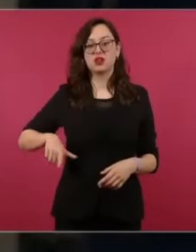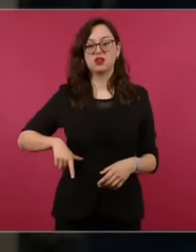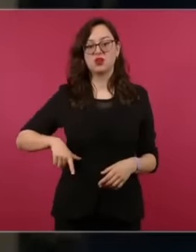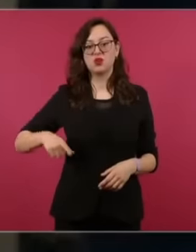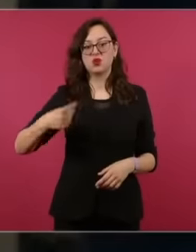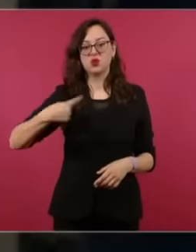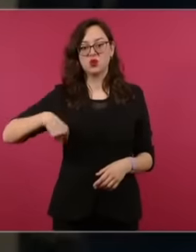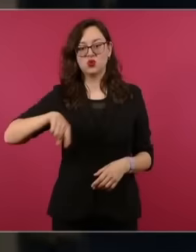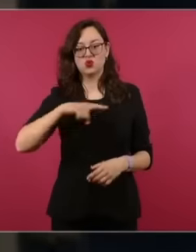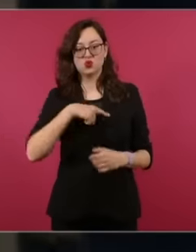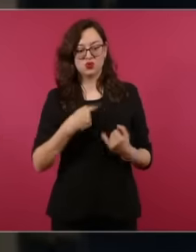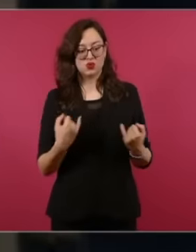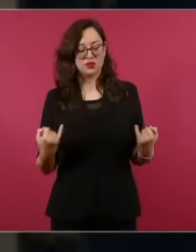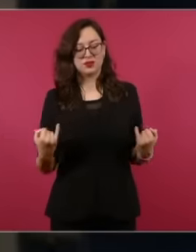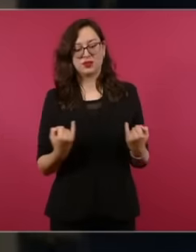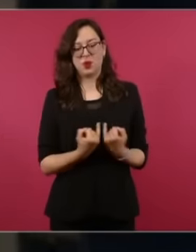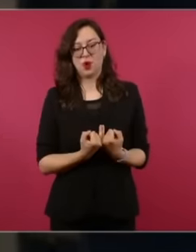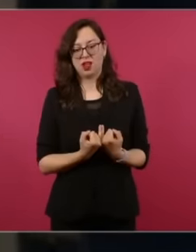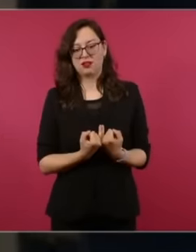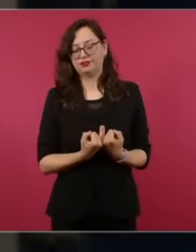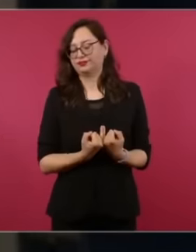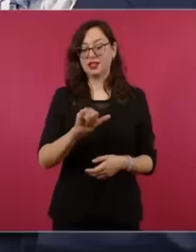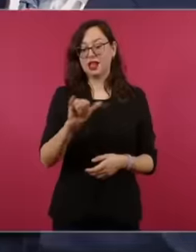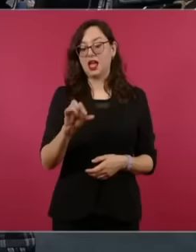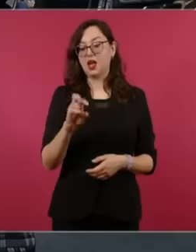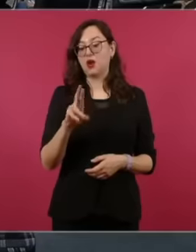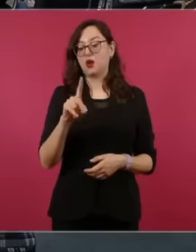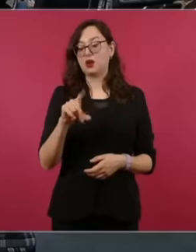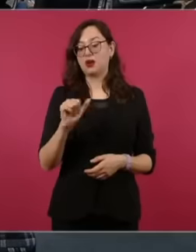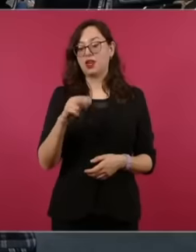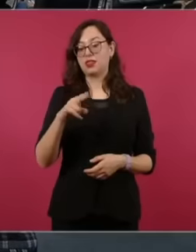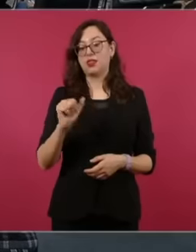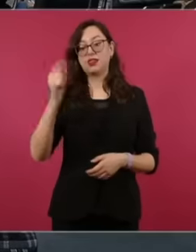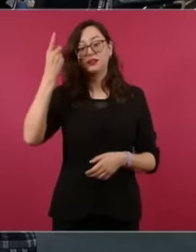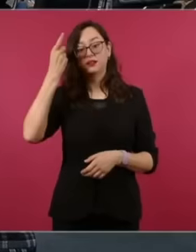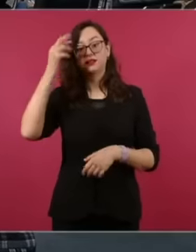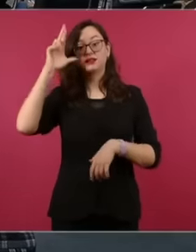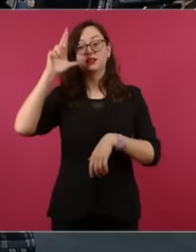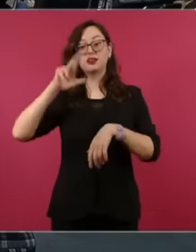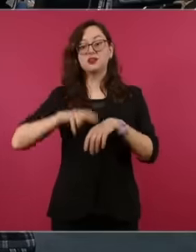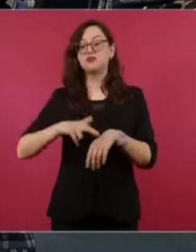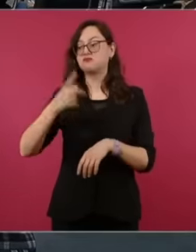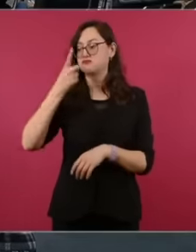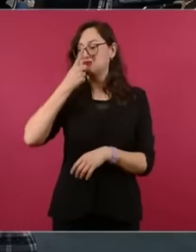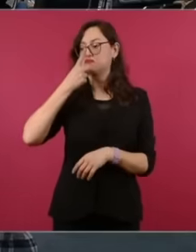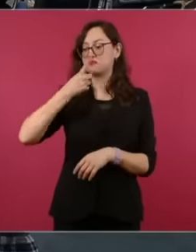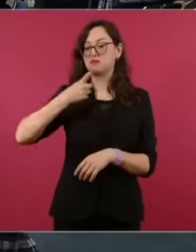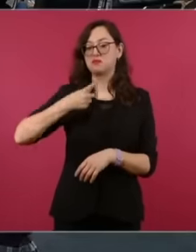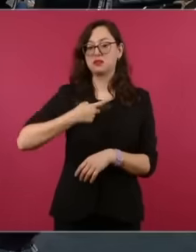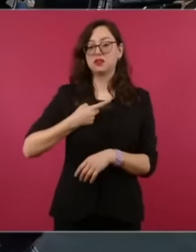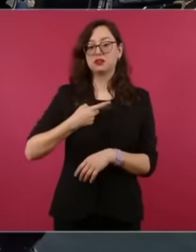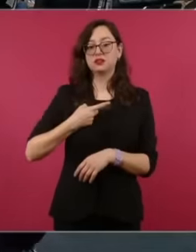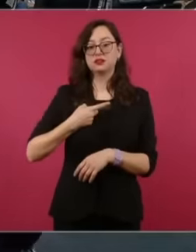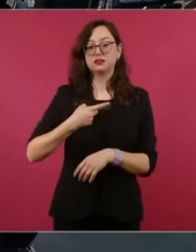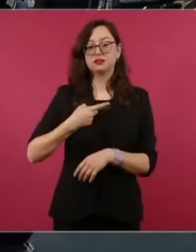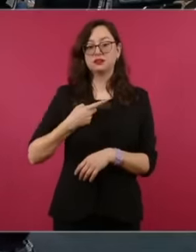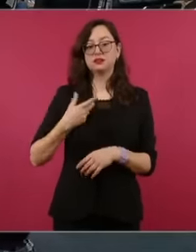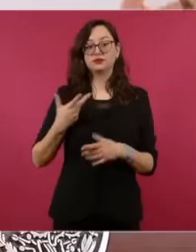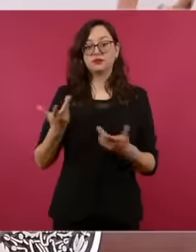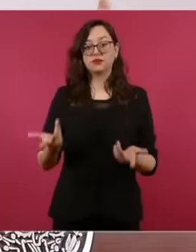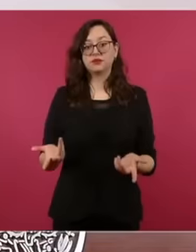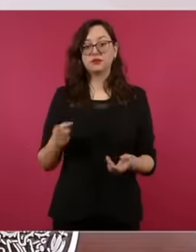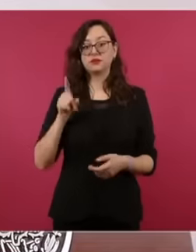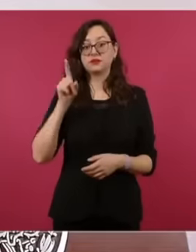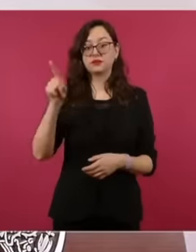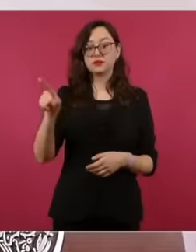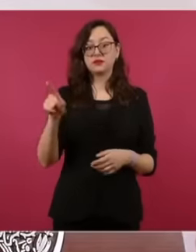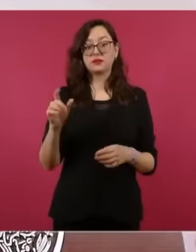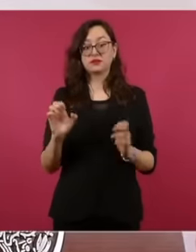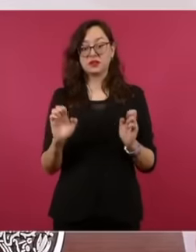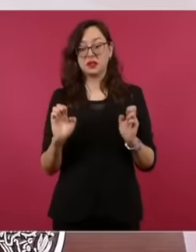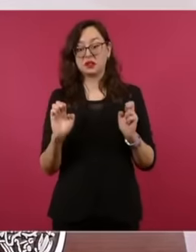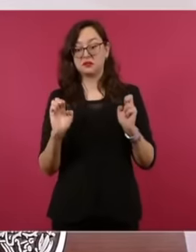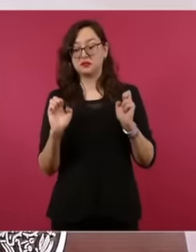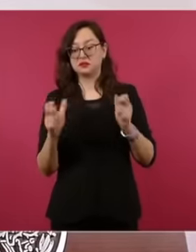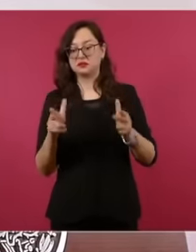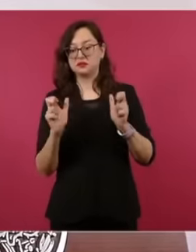deputy director of the day told me on one occasion, why the low-flying flights in Chiapas?